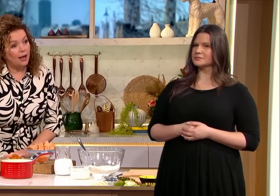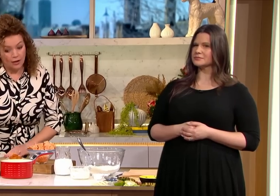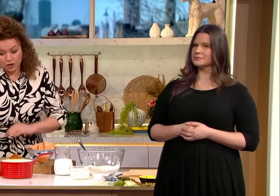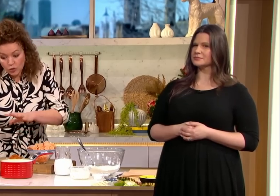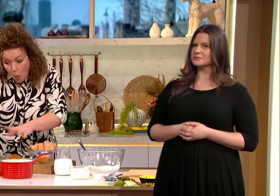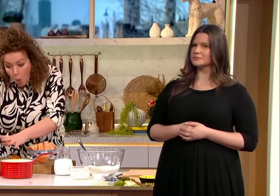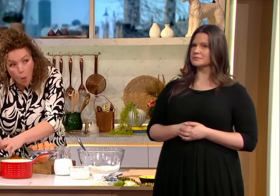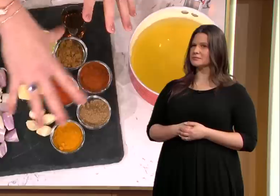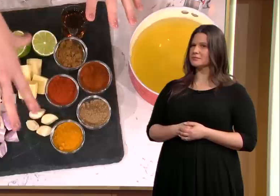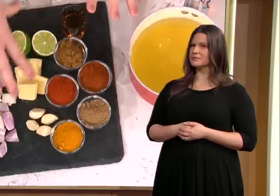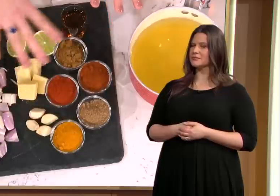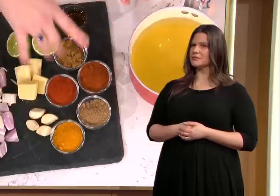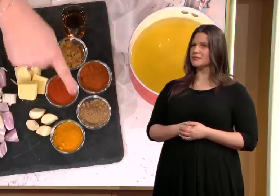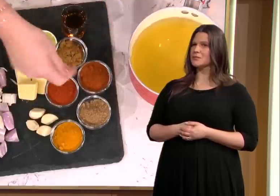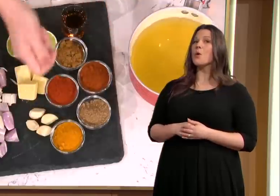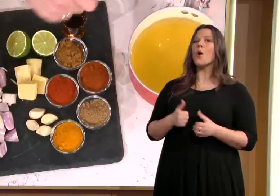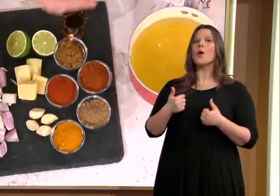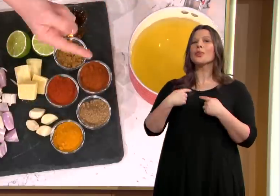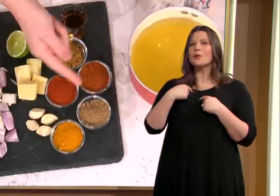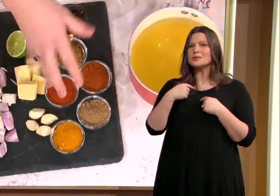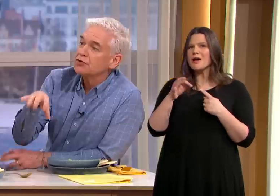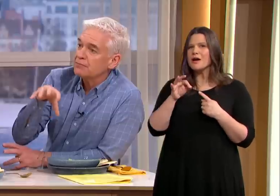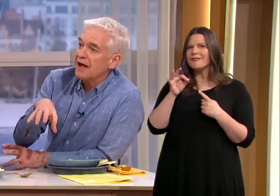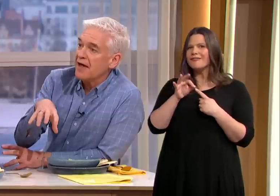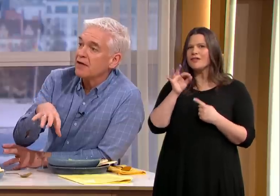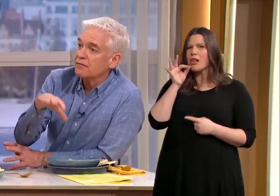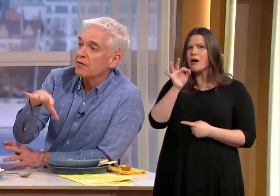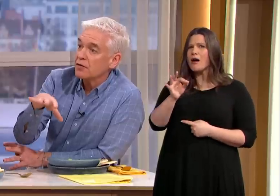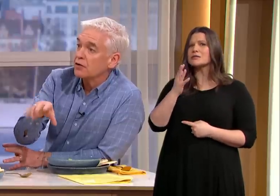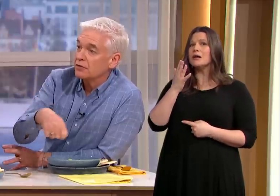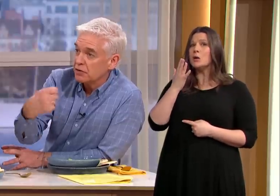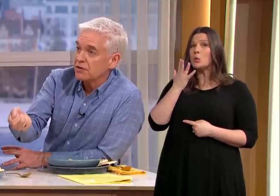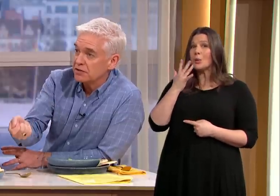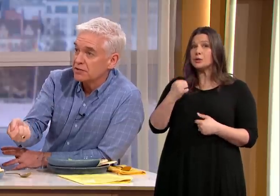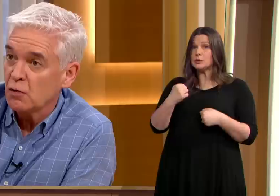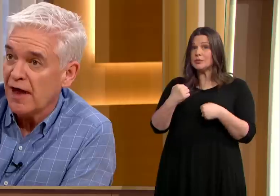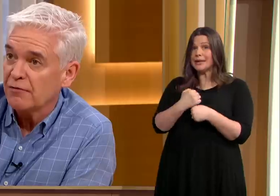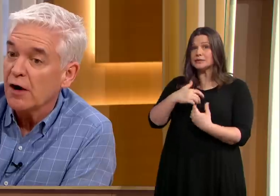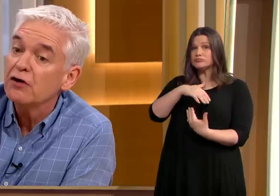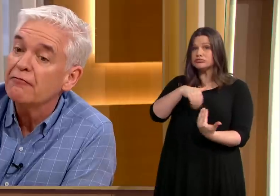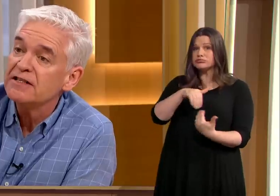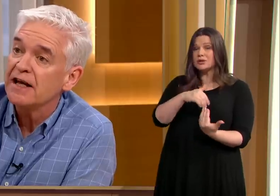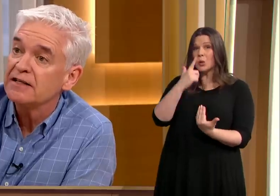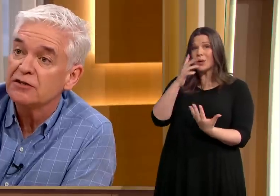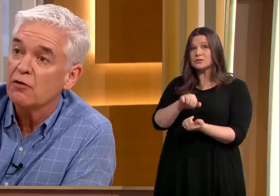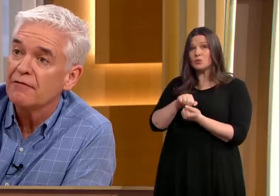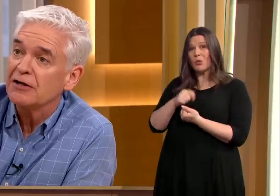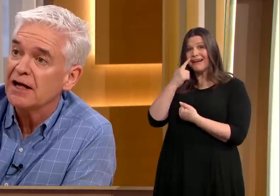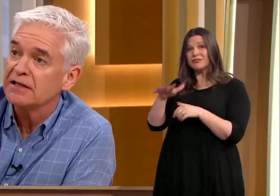weeks right so I'm using these ingredients so you can yeah once you've made that you've got you can you can store that for a while can you freeze it and store it for much later